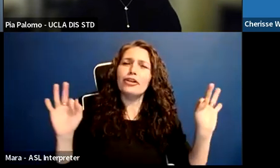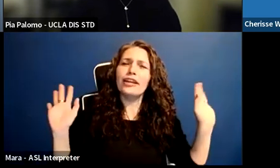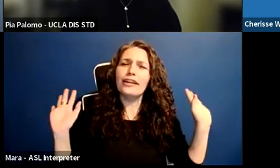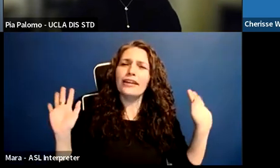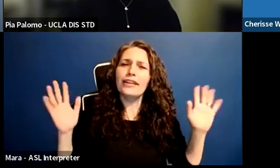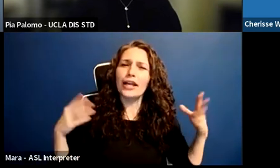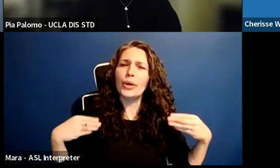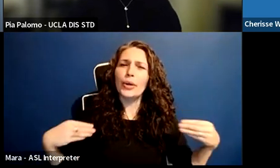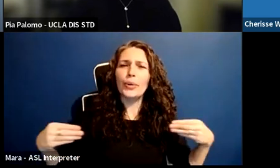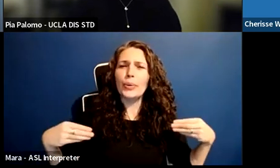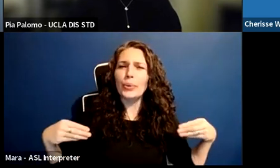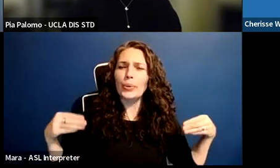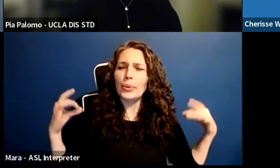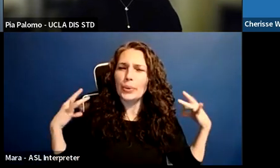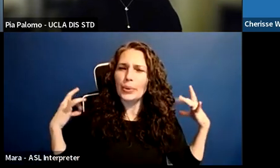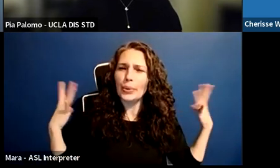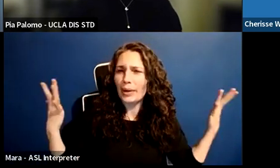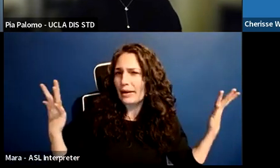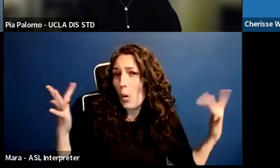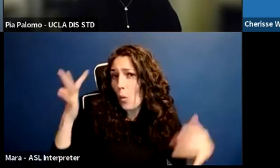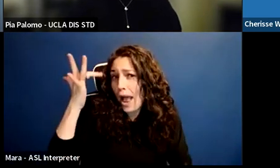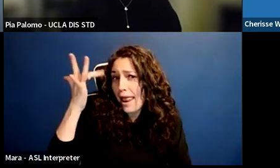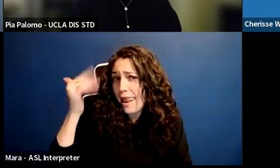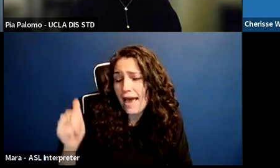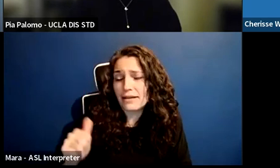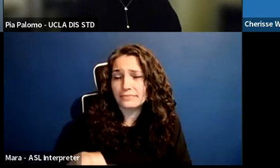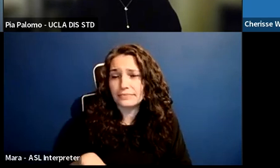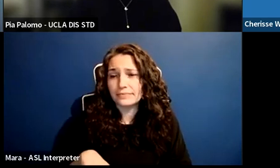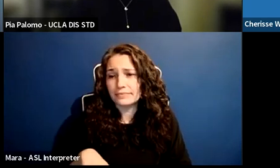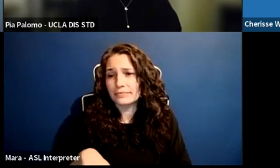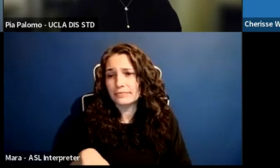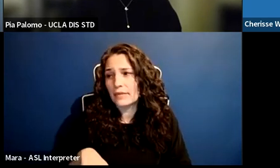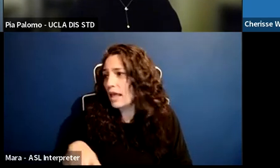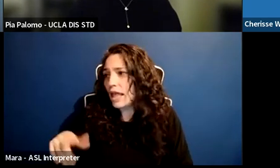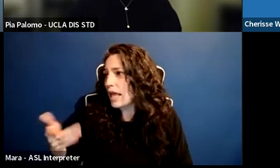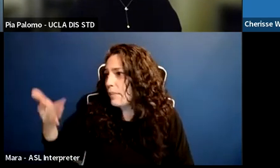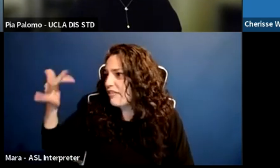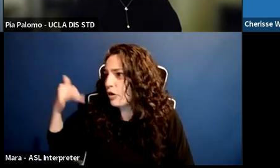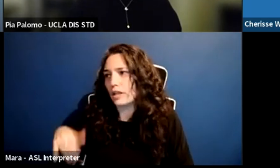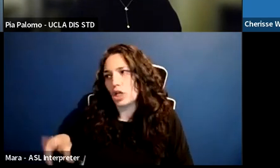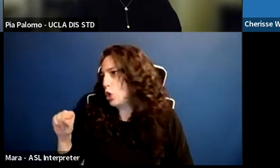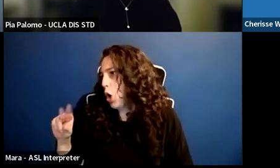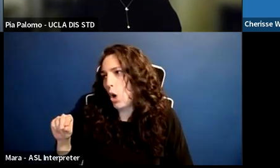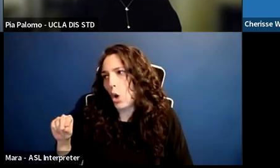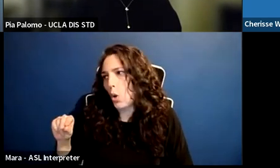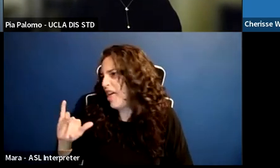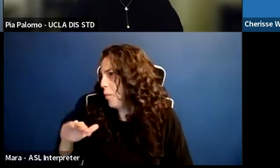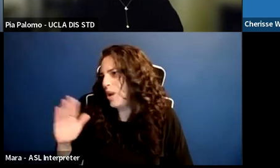All these things that in past years where we thought that's just impractical. That's too extreme. That could never happen.